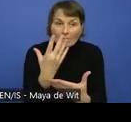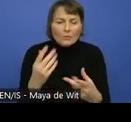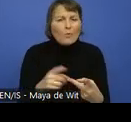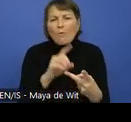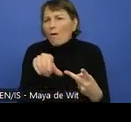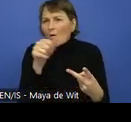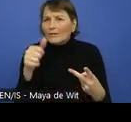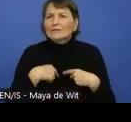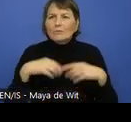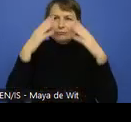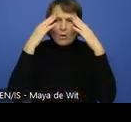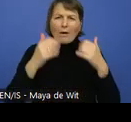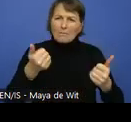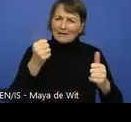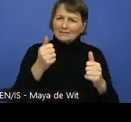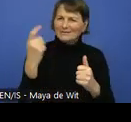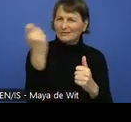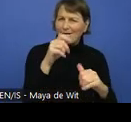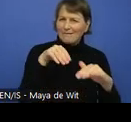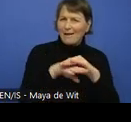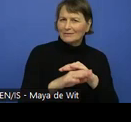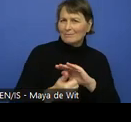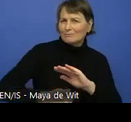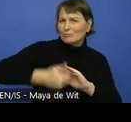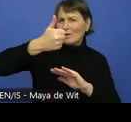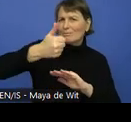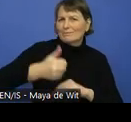the specifics of each of the forms.